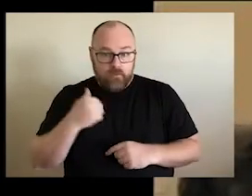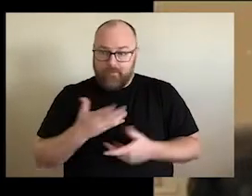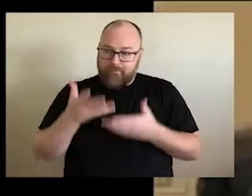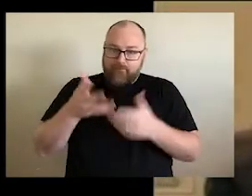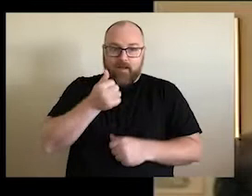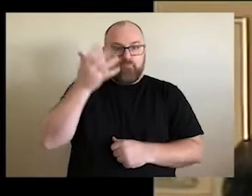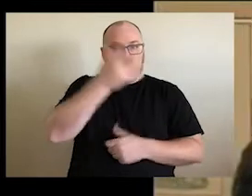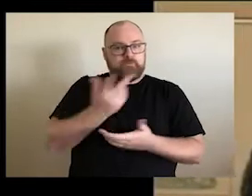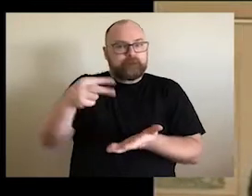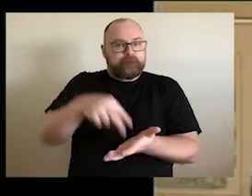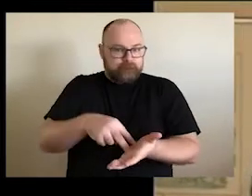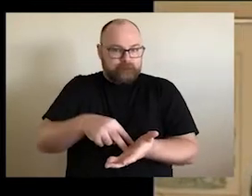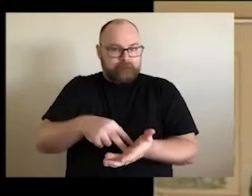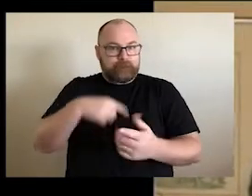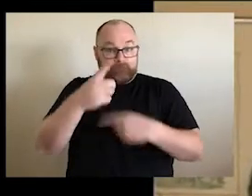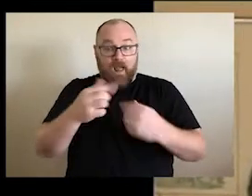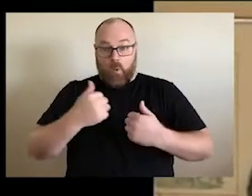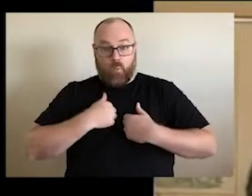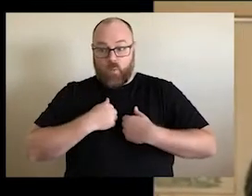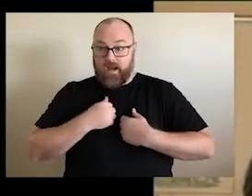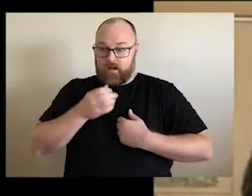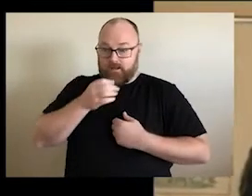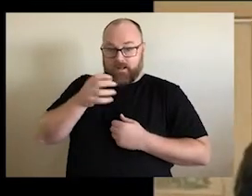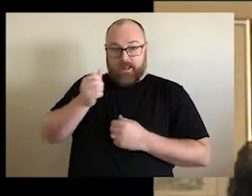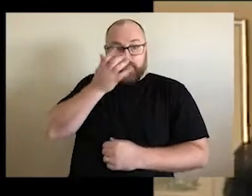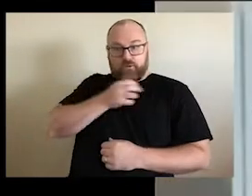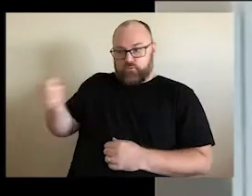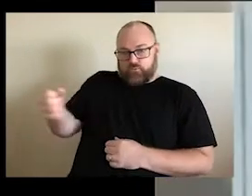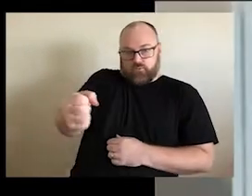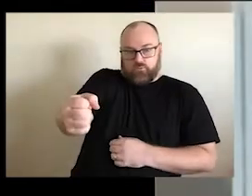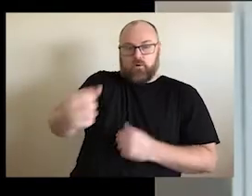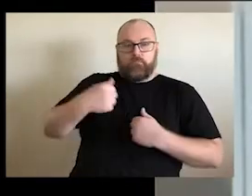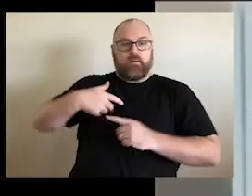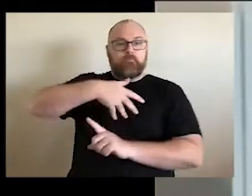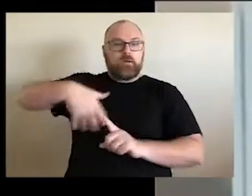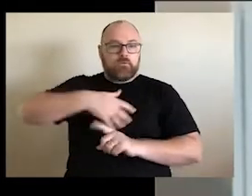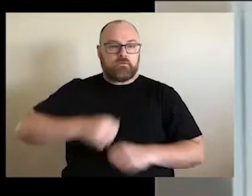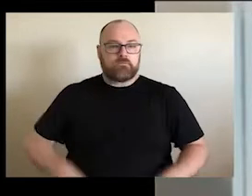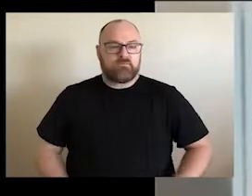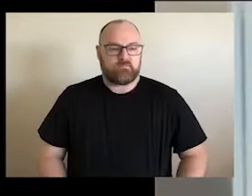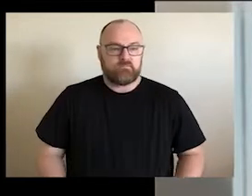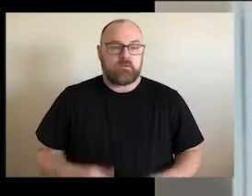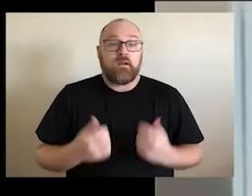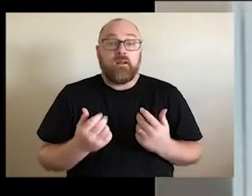voices to be heard and we took the background position. If someone else comes along and says, I'll run a meeting in my area and suddenly